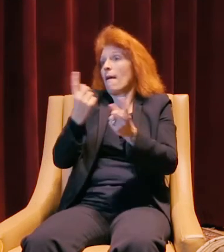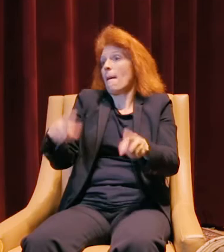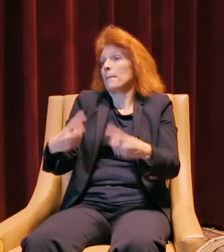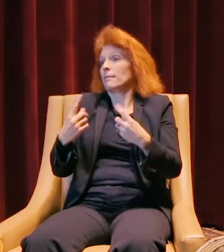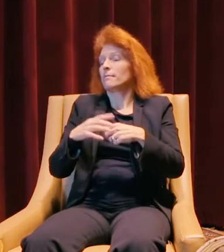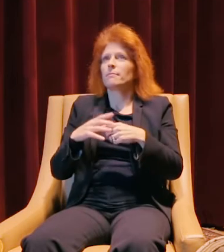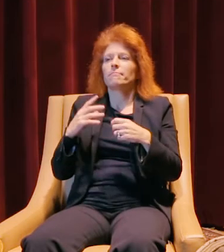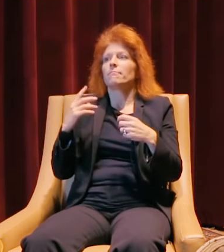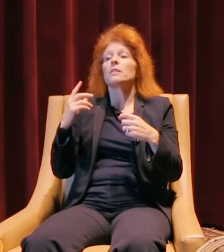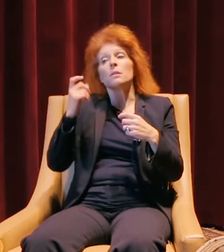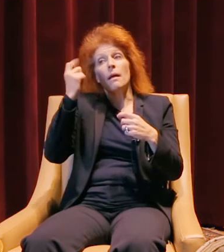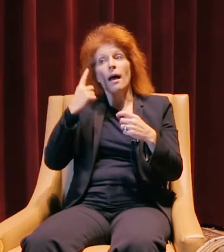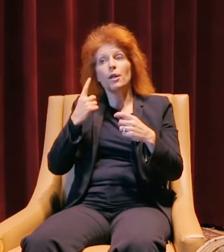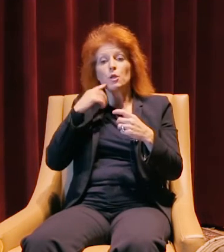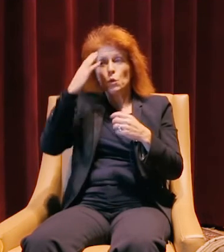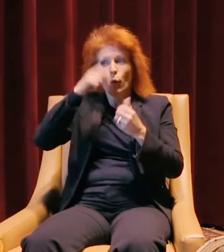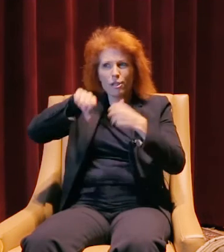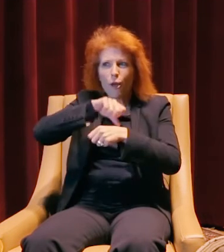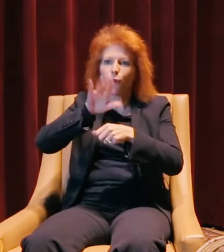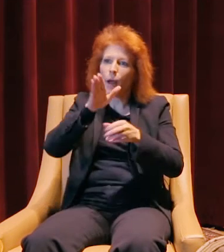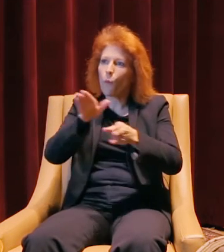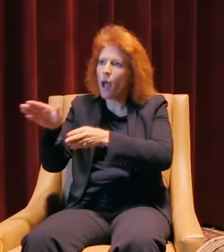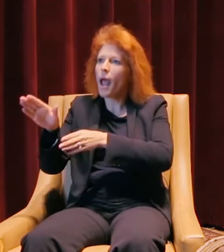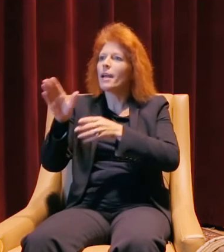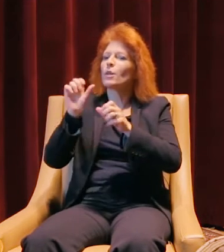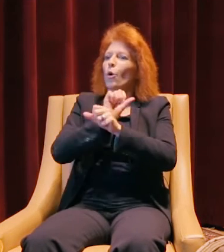It's been some challenges getting to know each other and different working styles,